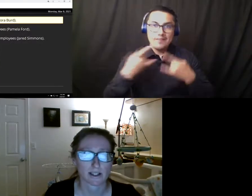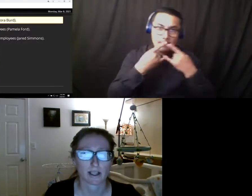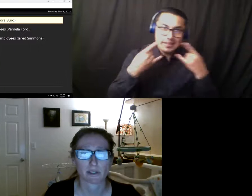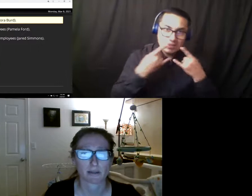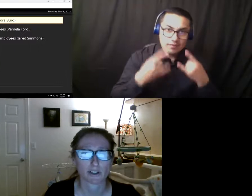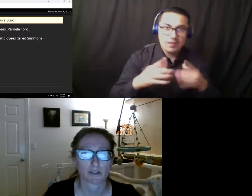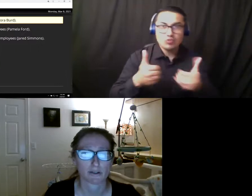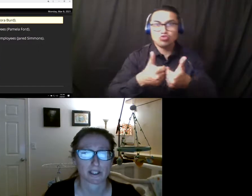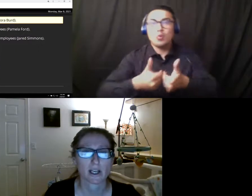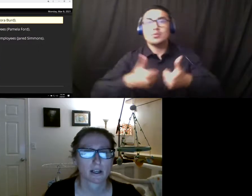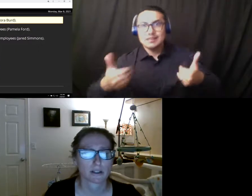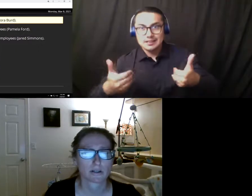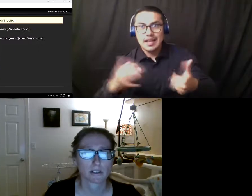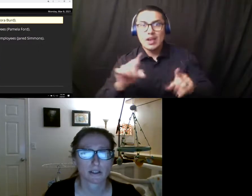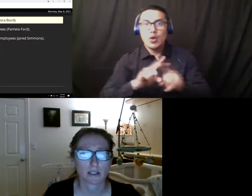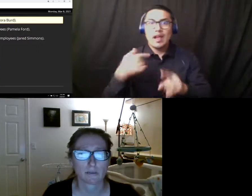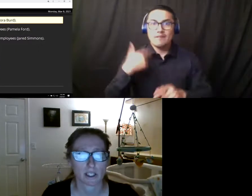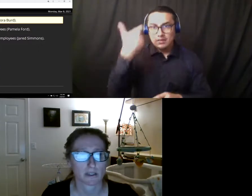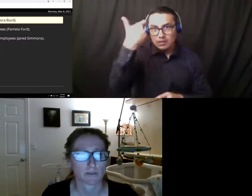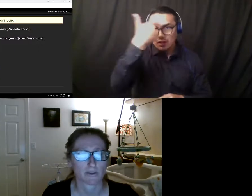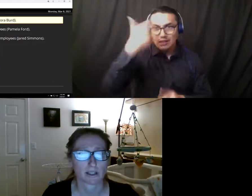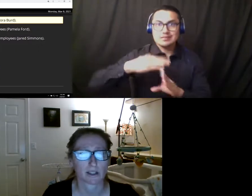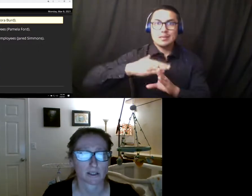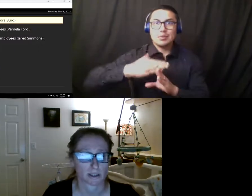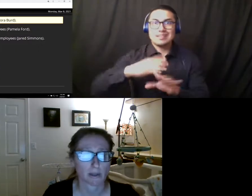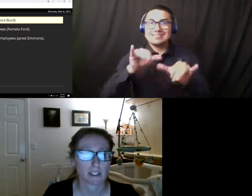and be temperature screened and only stay at the meeting to provide their comment